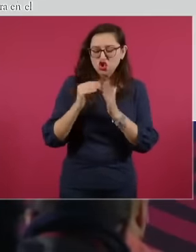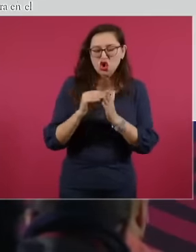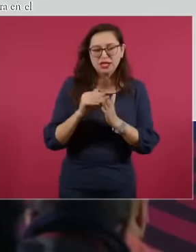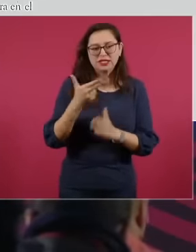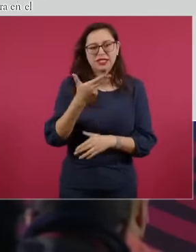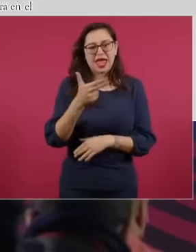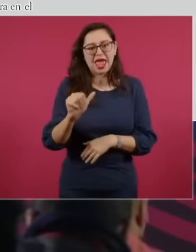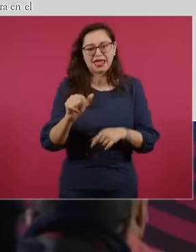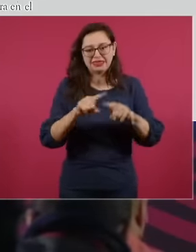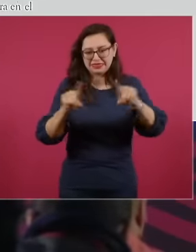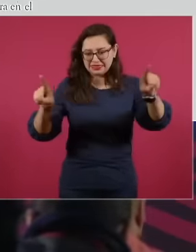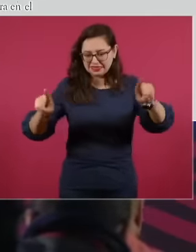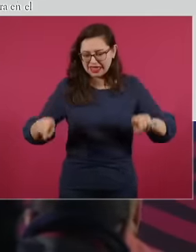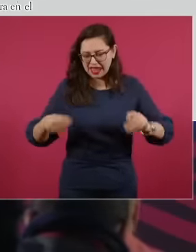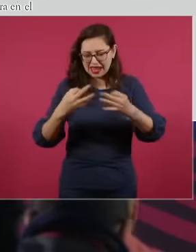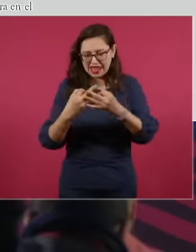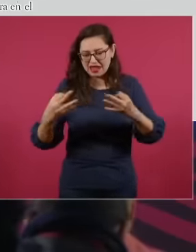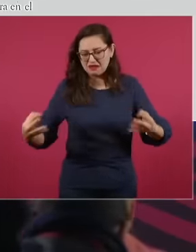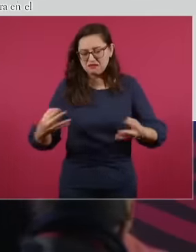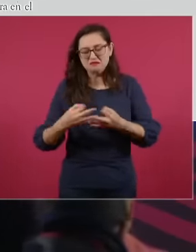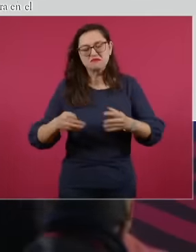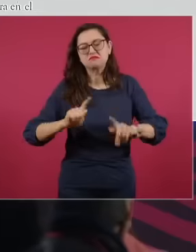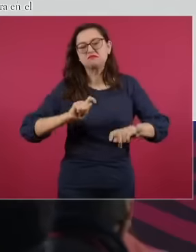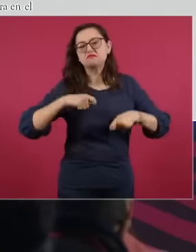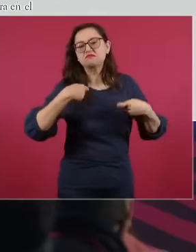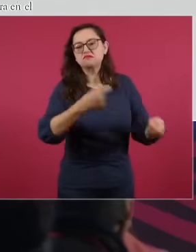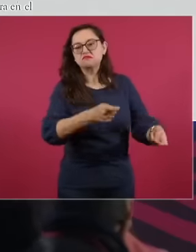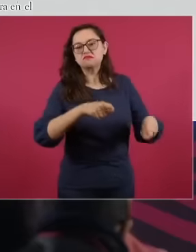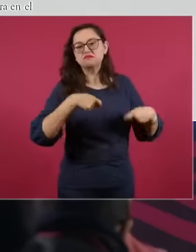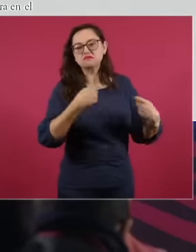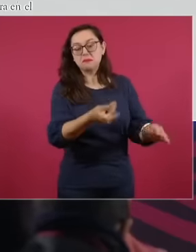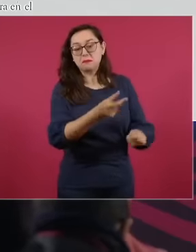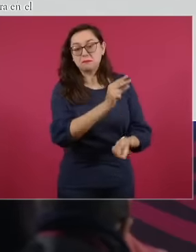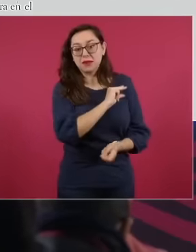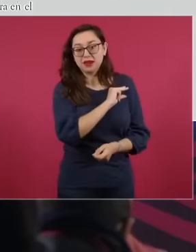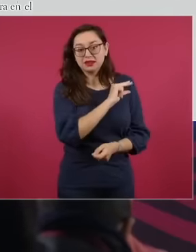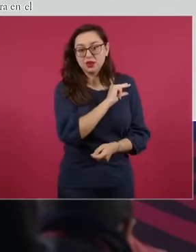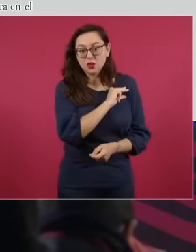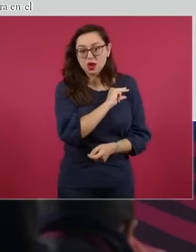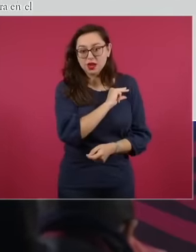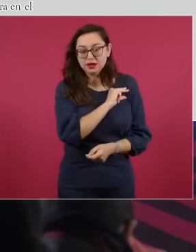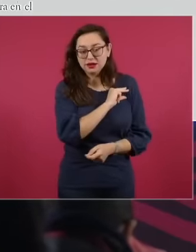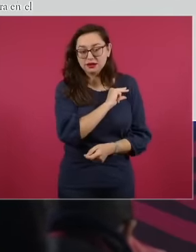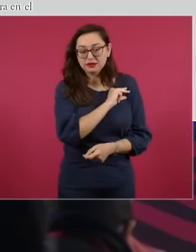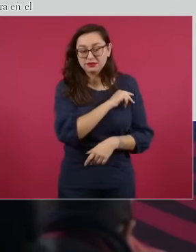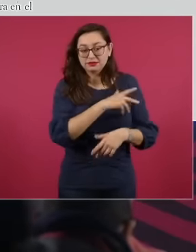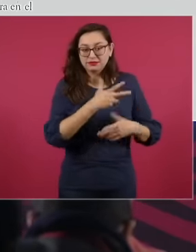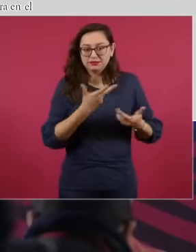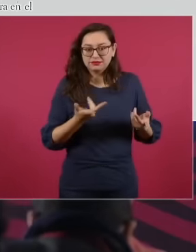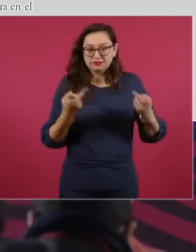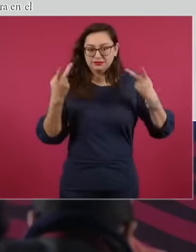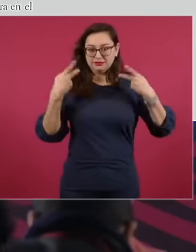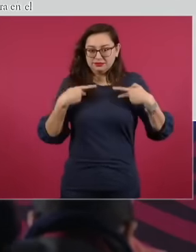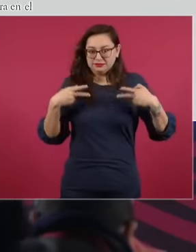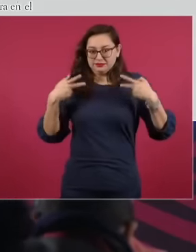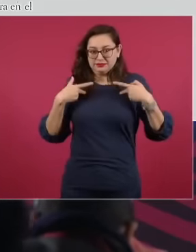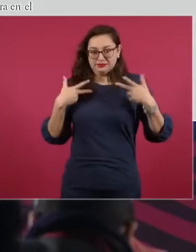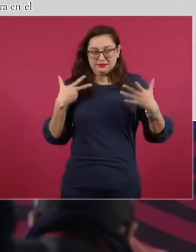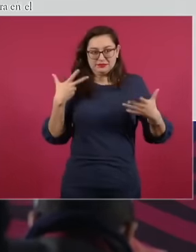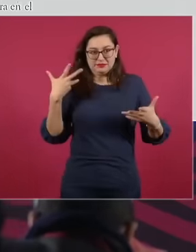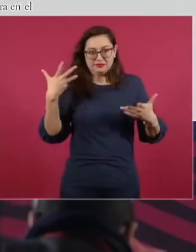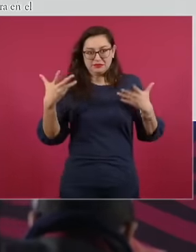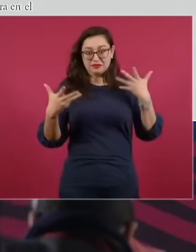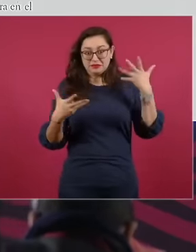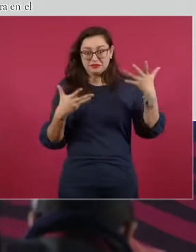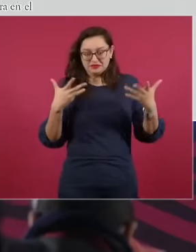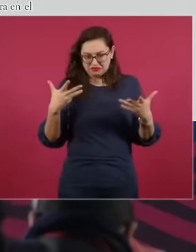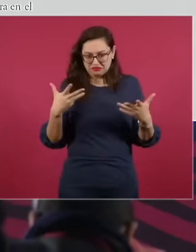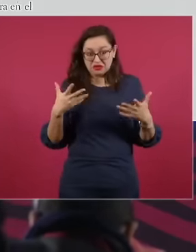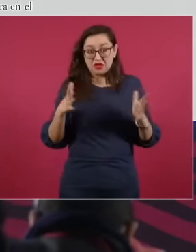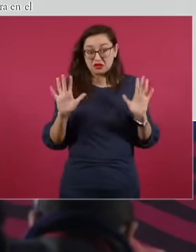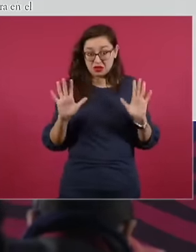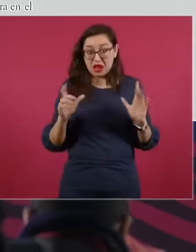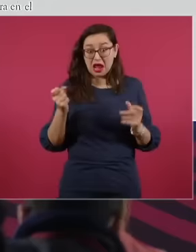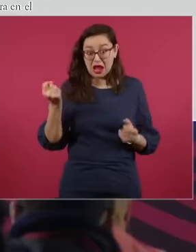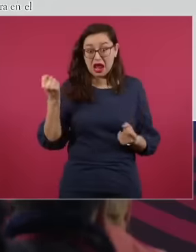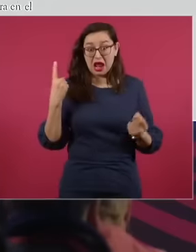Many small landowners do not even know that what is